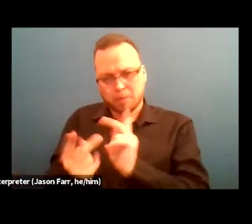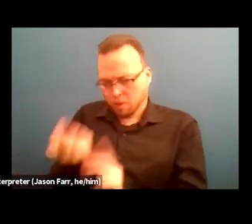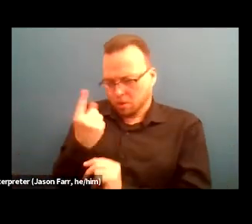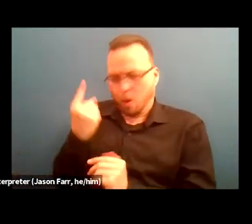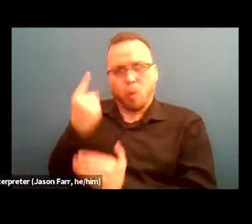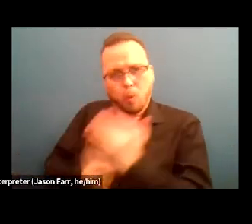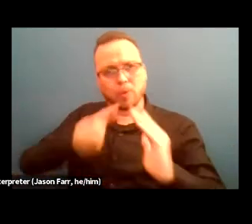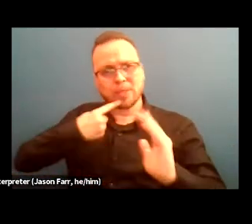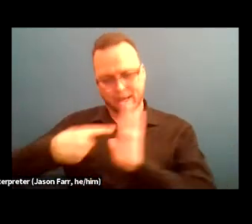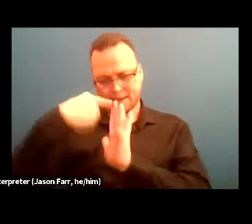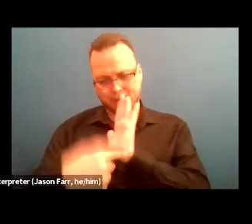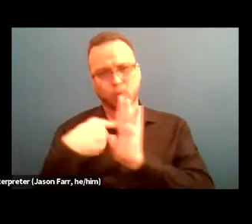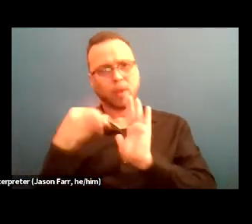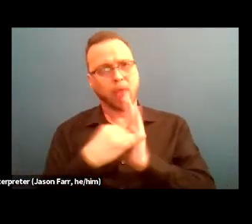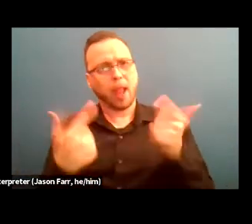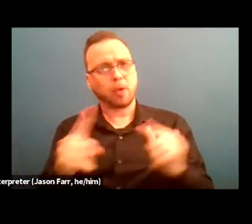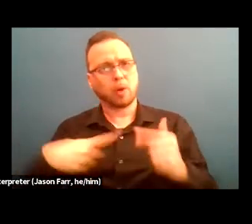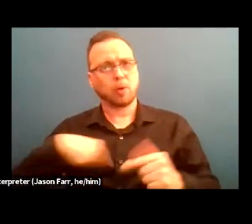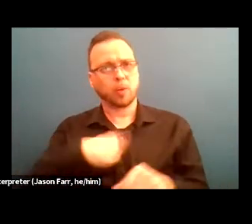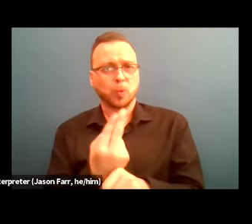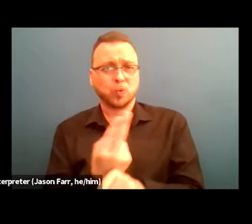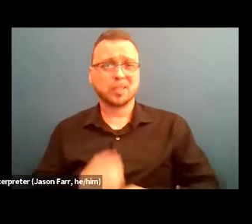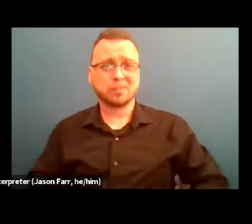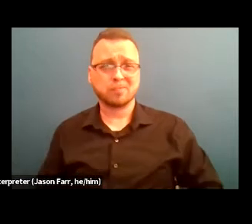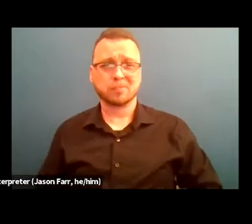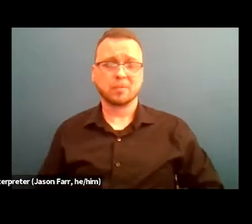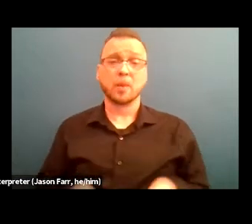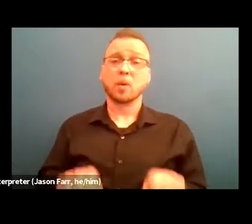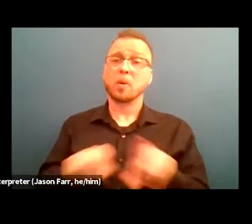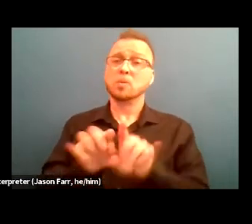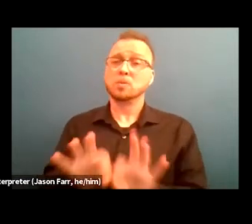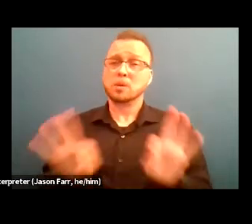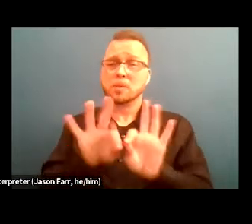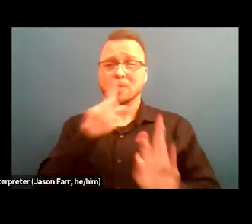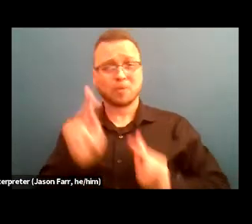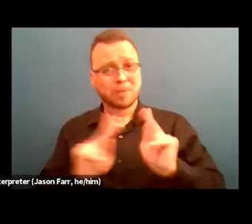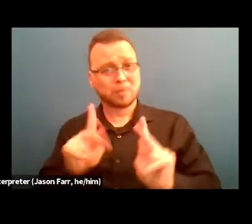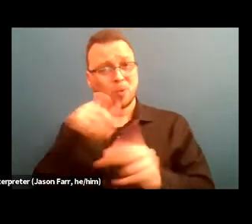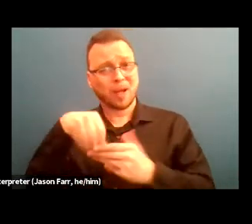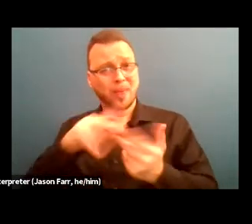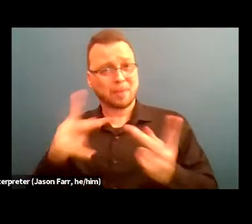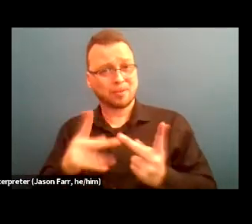and words that we're using to talk about. It's also important for folks in positions of power and decision making authority